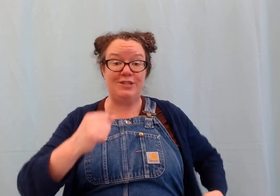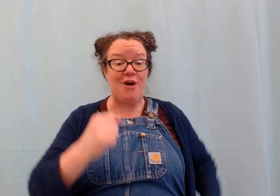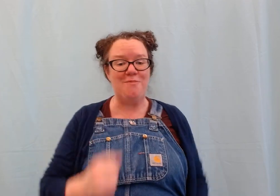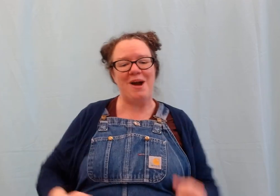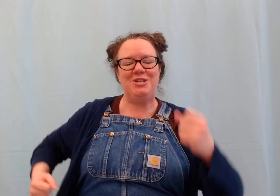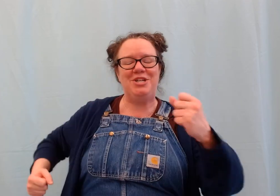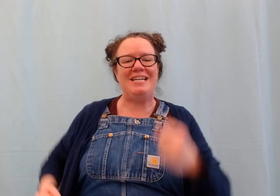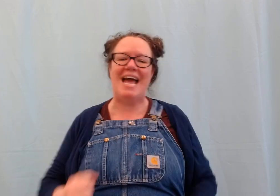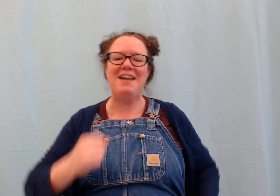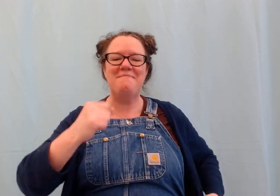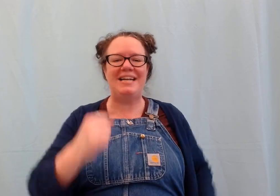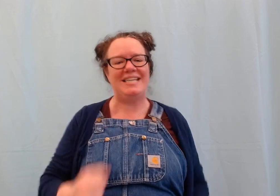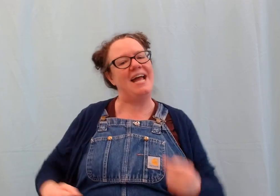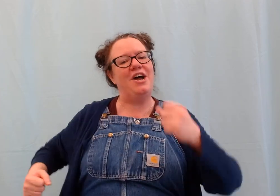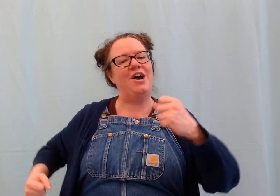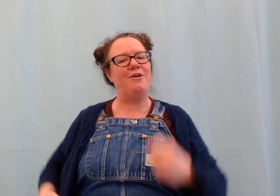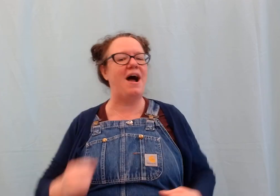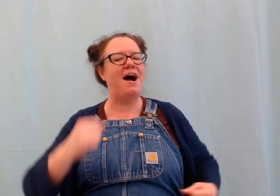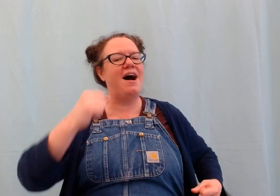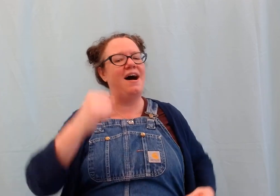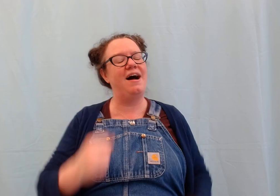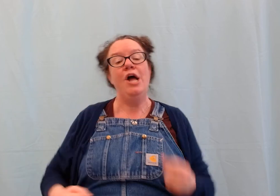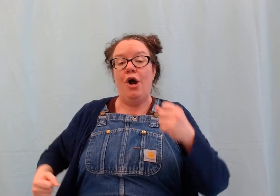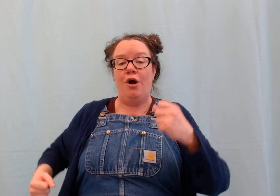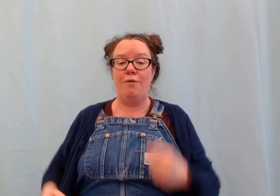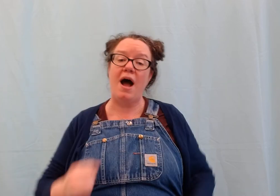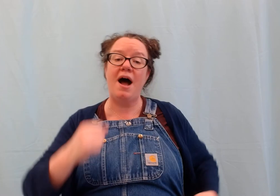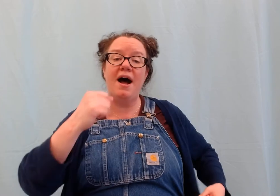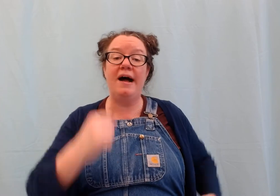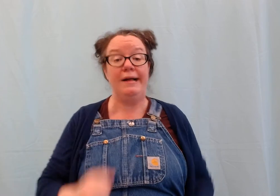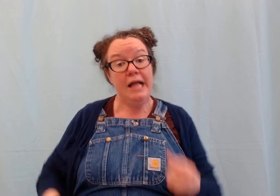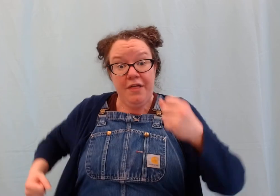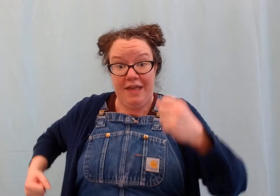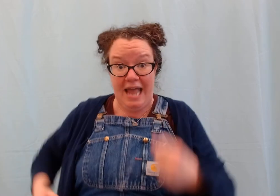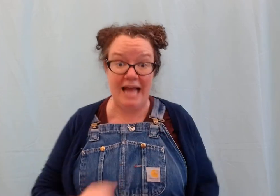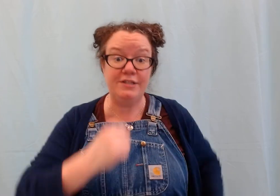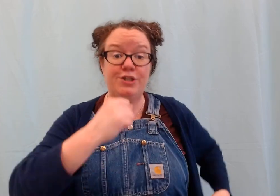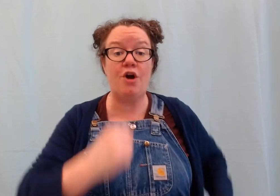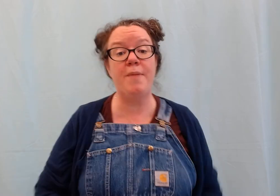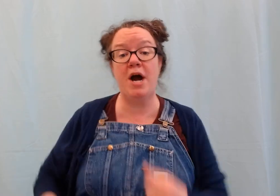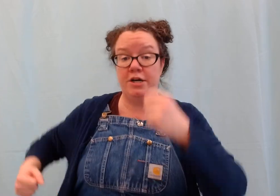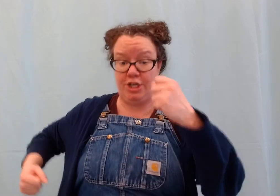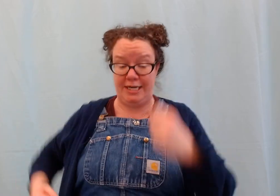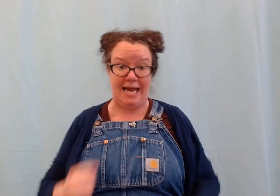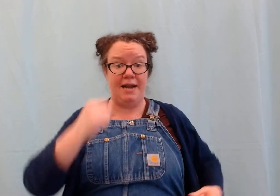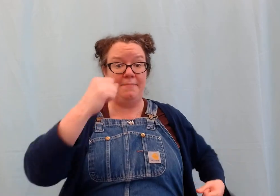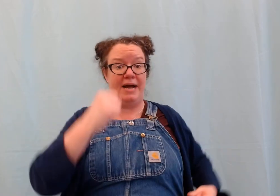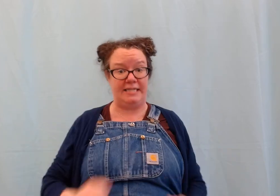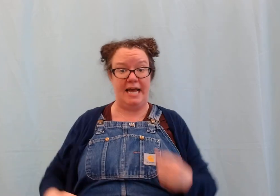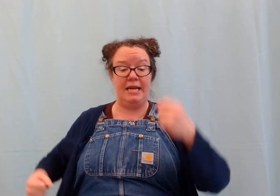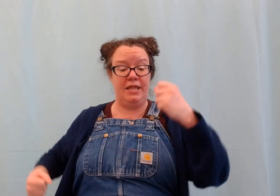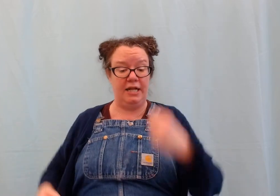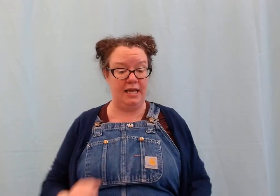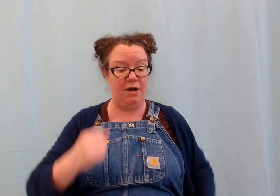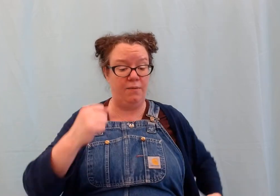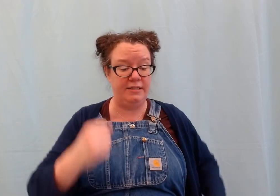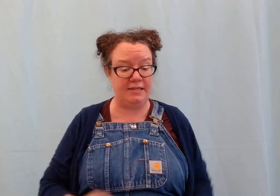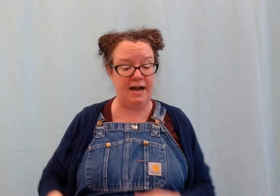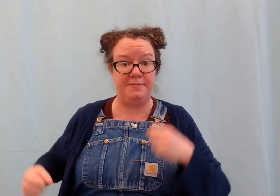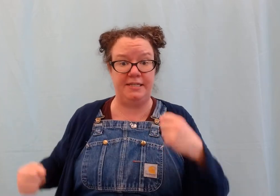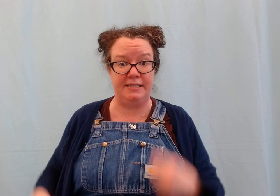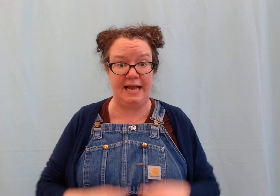#go marching ten by ten. Hurrah, hurrah. he ants go marching ten by ten. The little one stops to say#